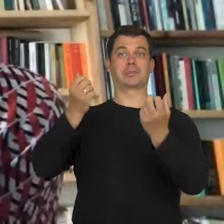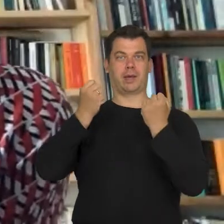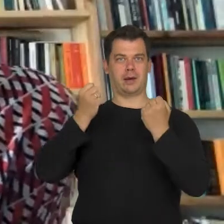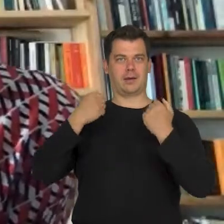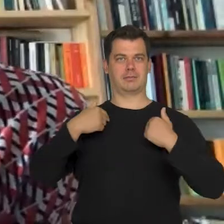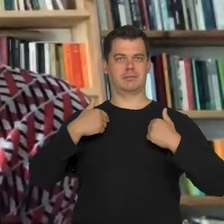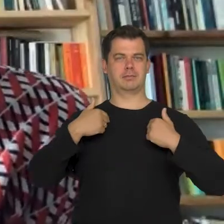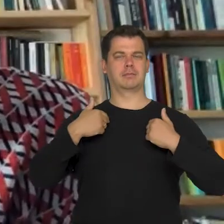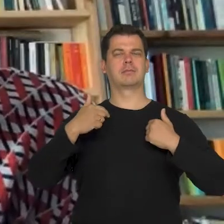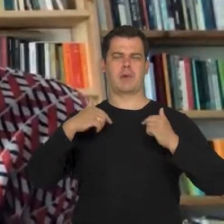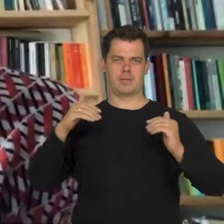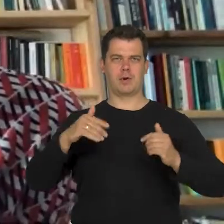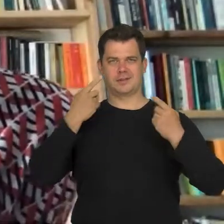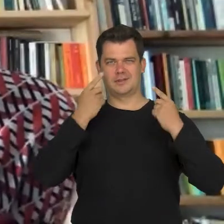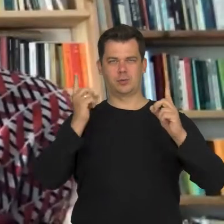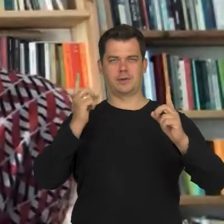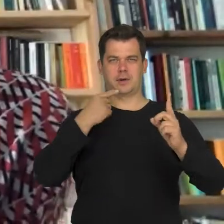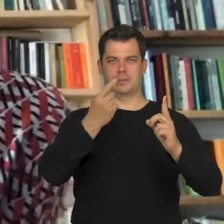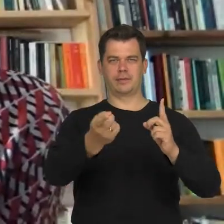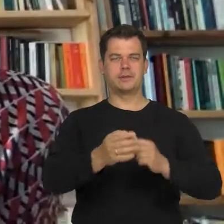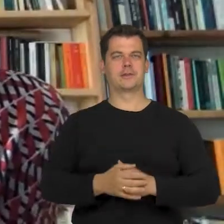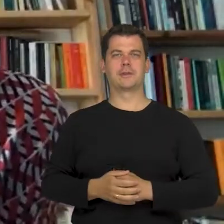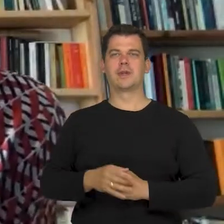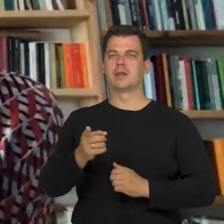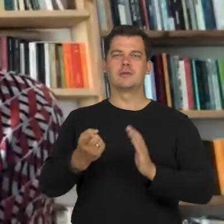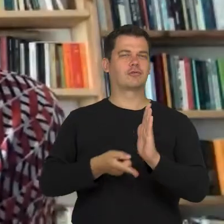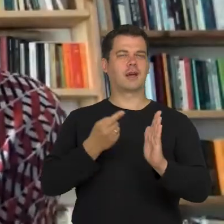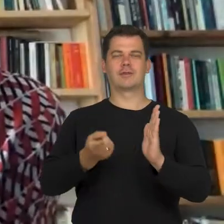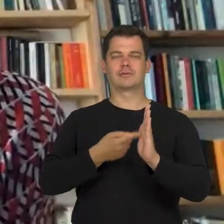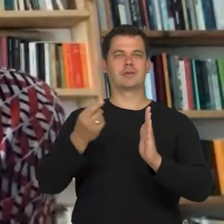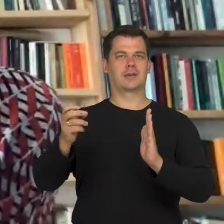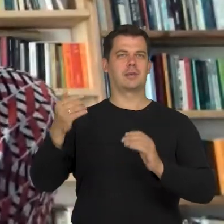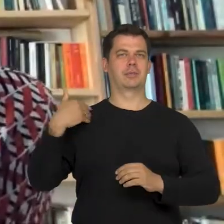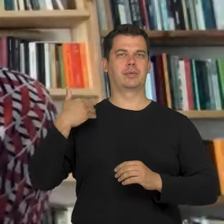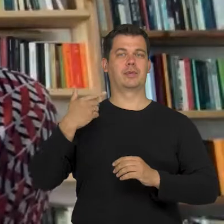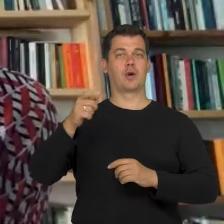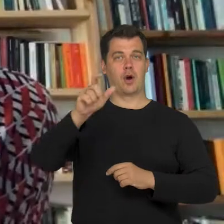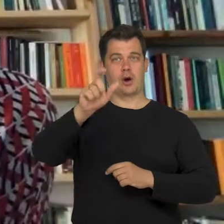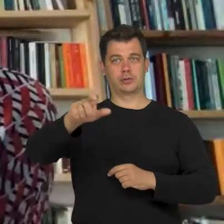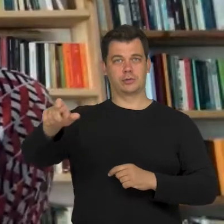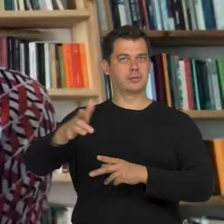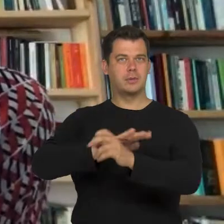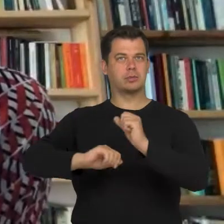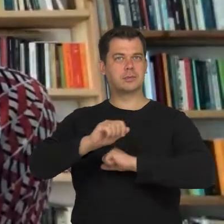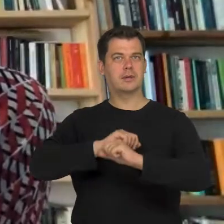I can point out, that in most cases people with disabilities were played by able-bodied people.